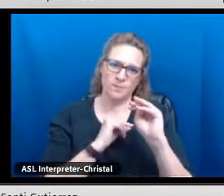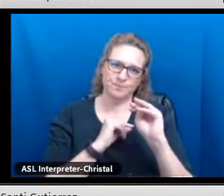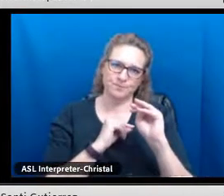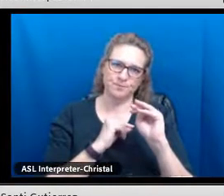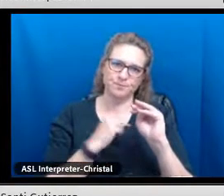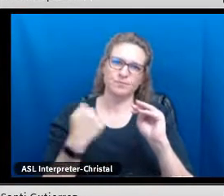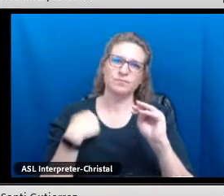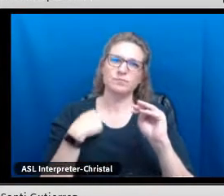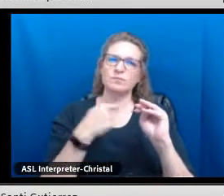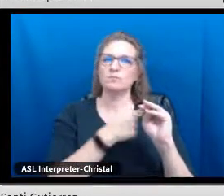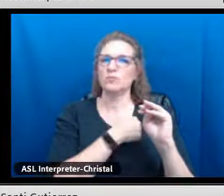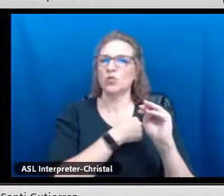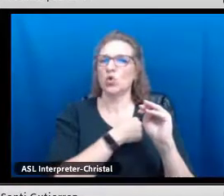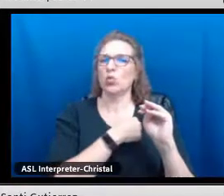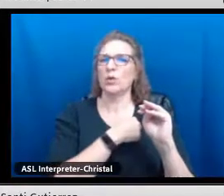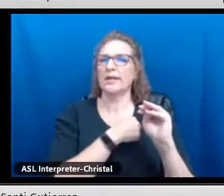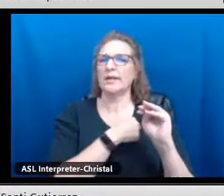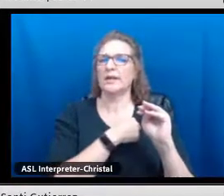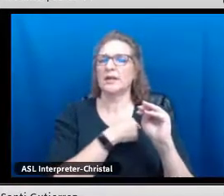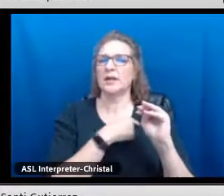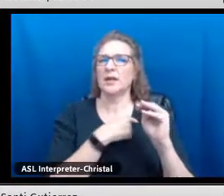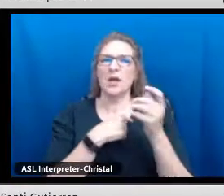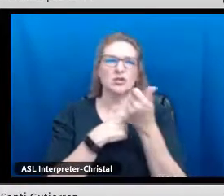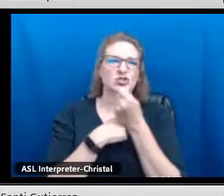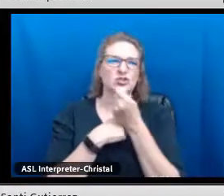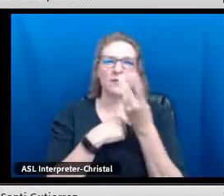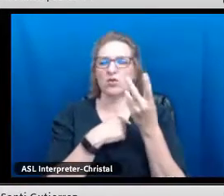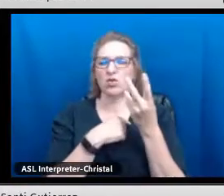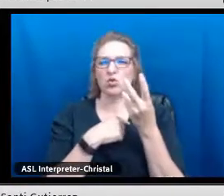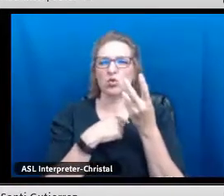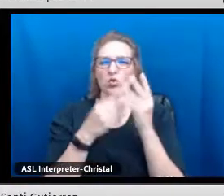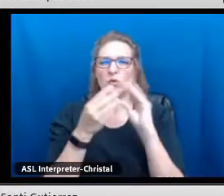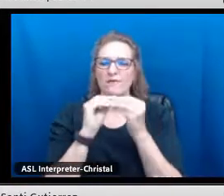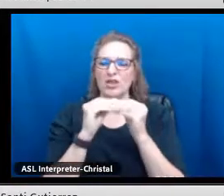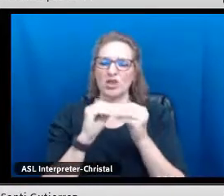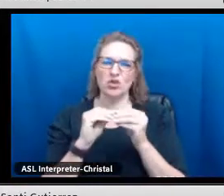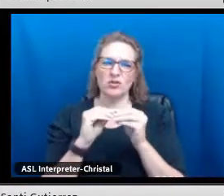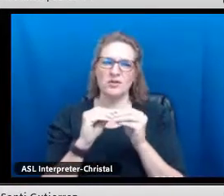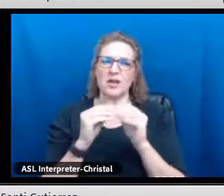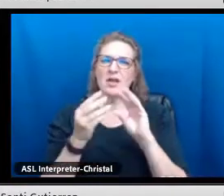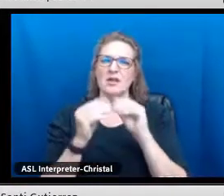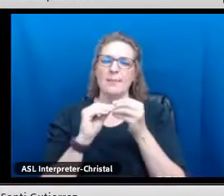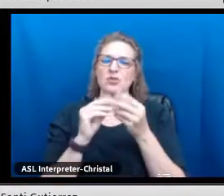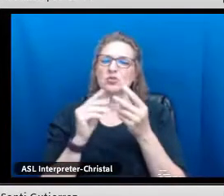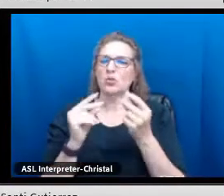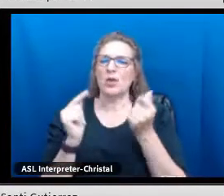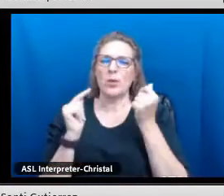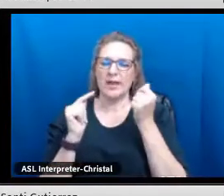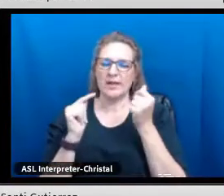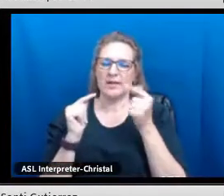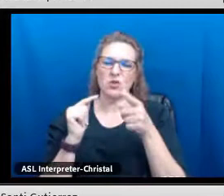We are from the eastern part of the state, New Mexico and we--just a couple of figures,